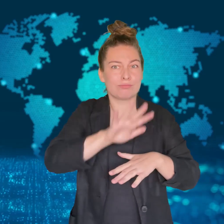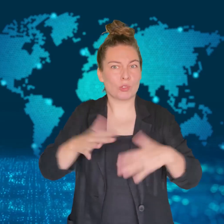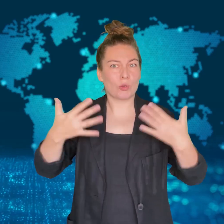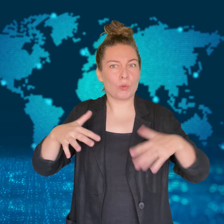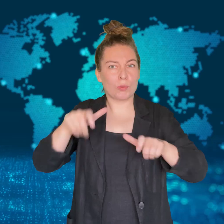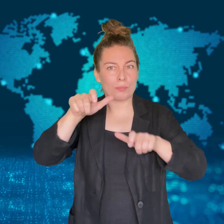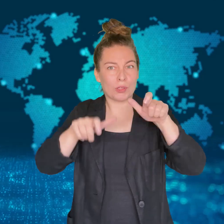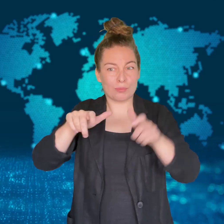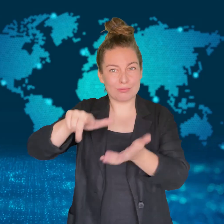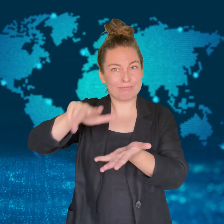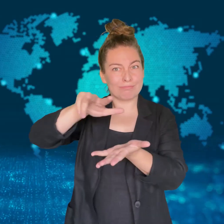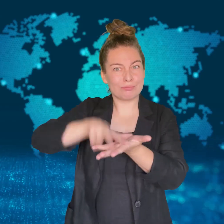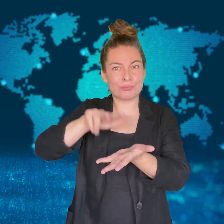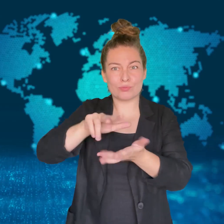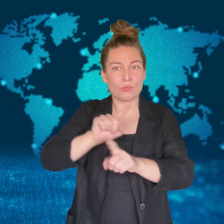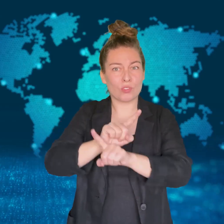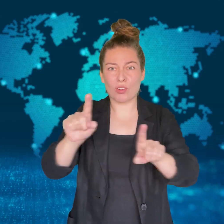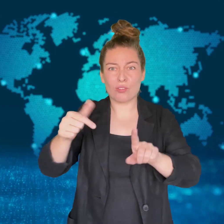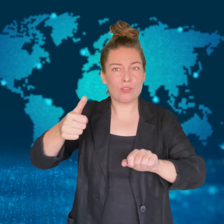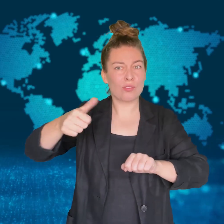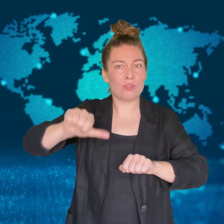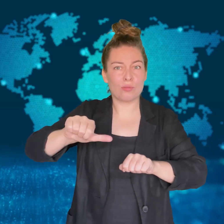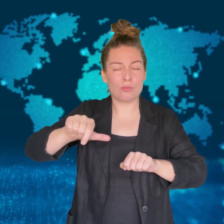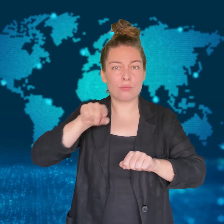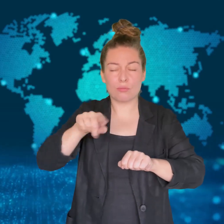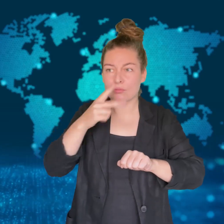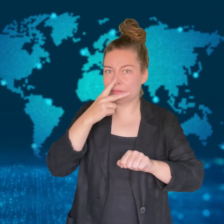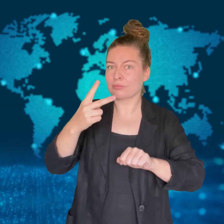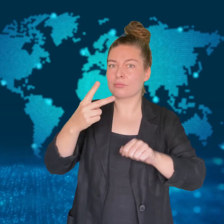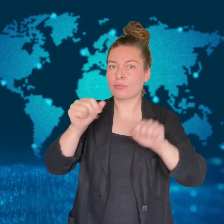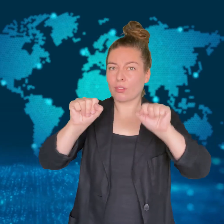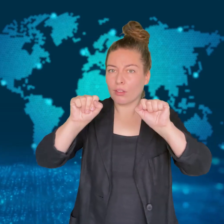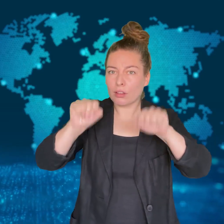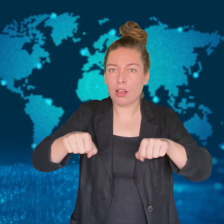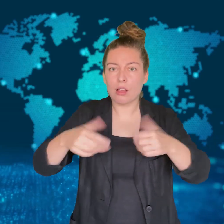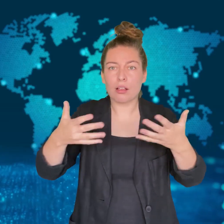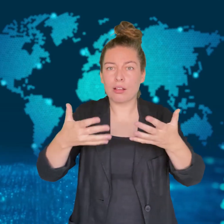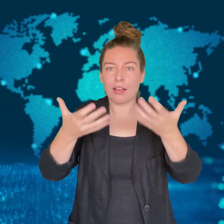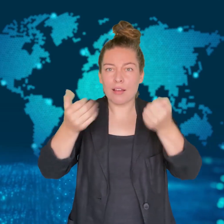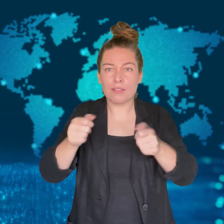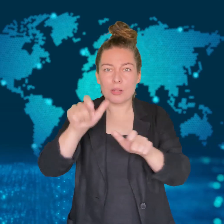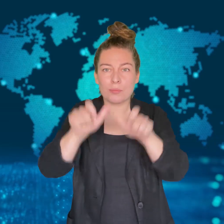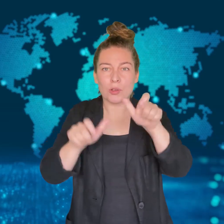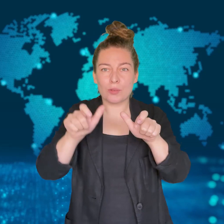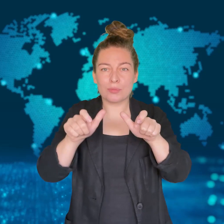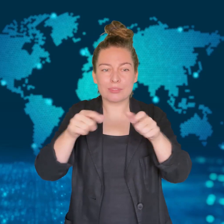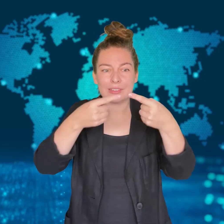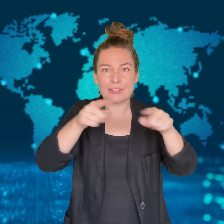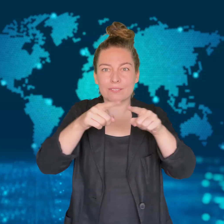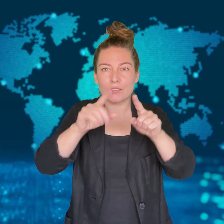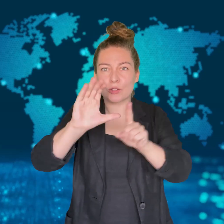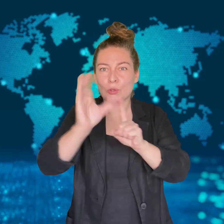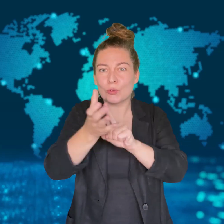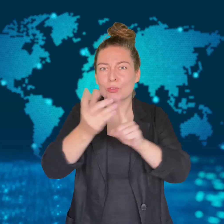They insist that the referendum could divide Australia's racial groups